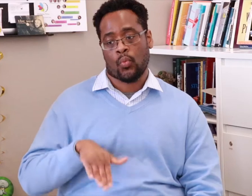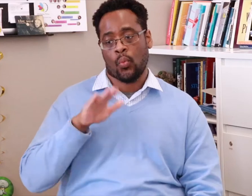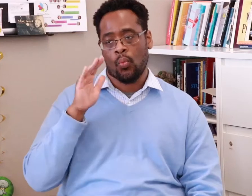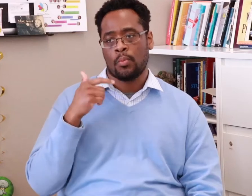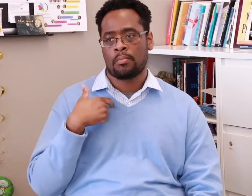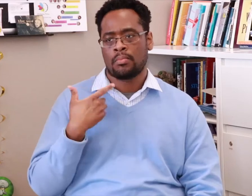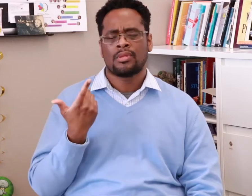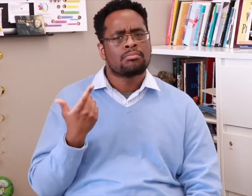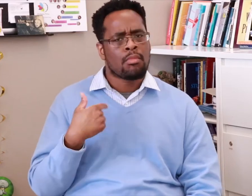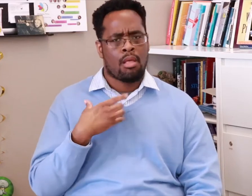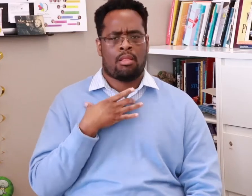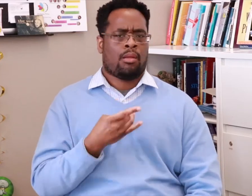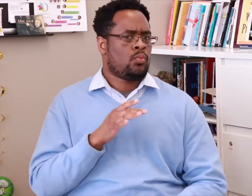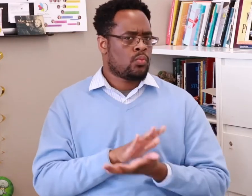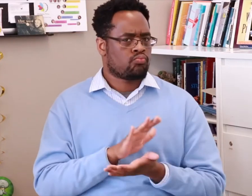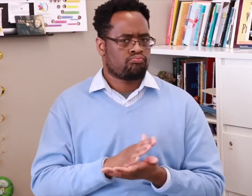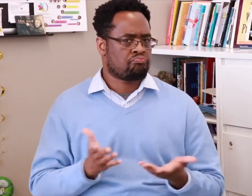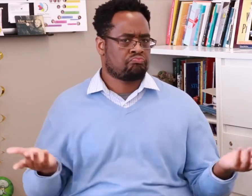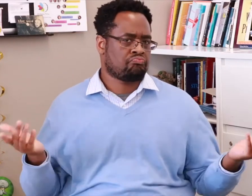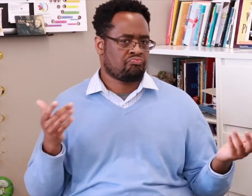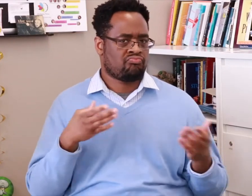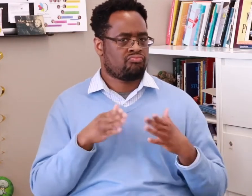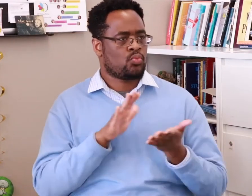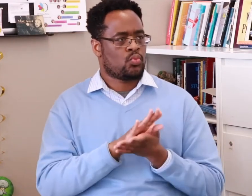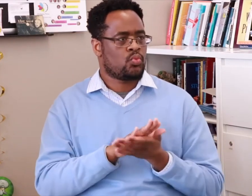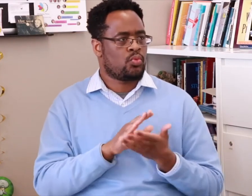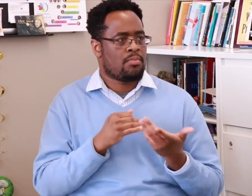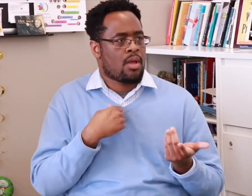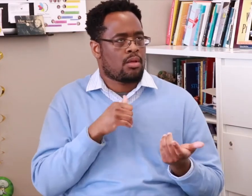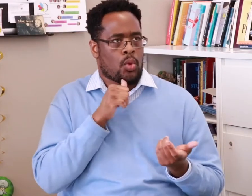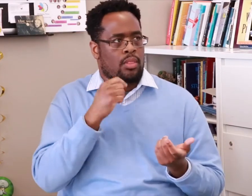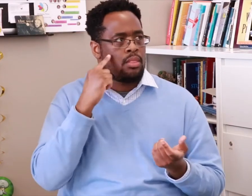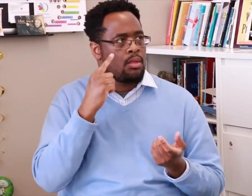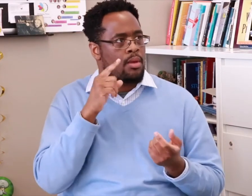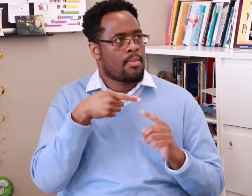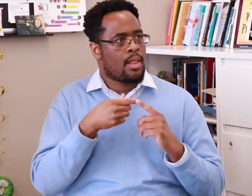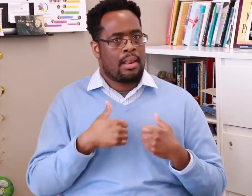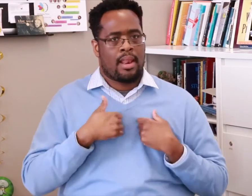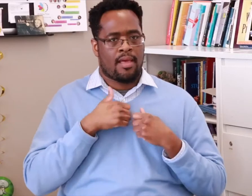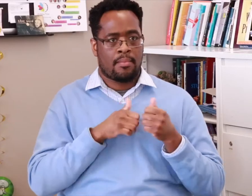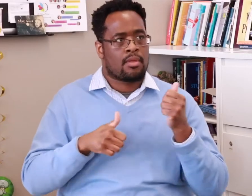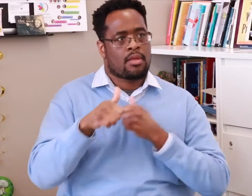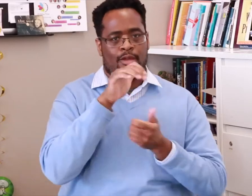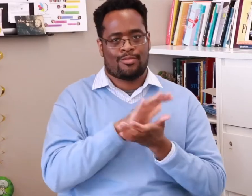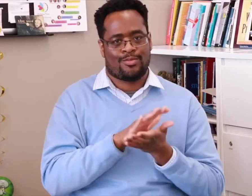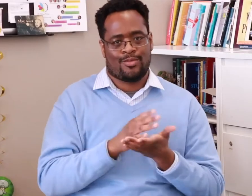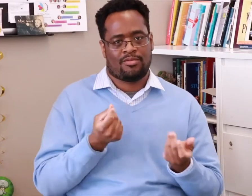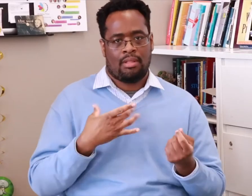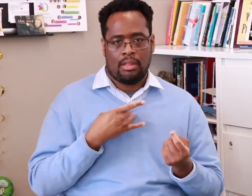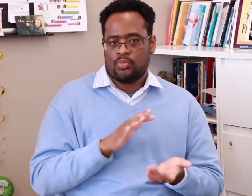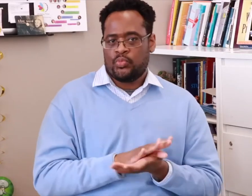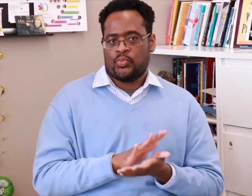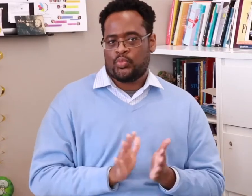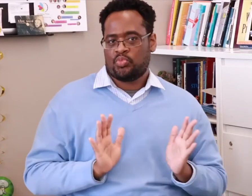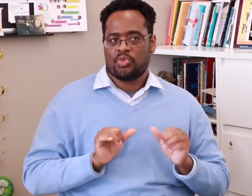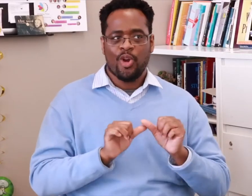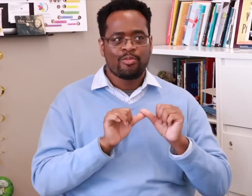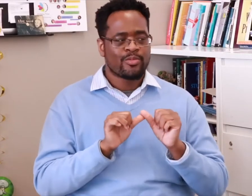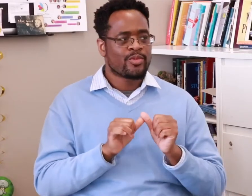Growing up, I liked school. I mean, I enjoyed it but I never thought about life beyond school.